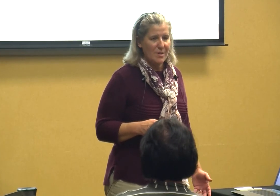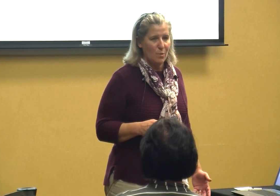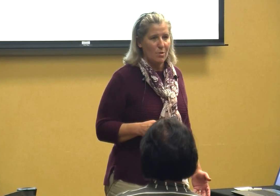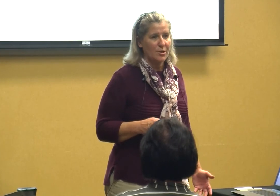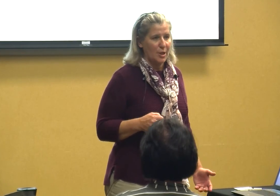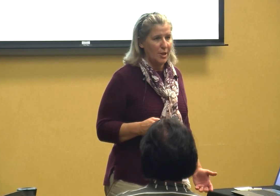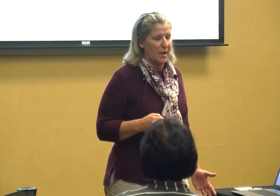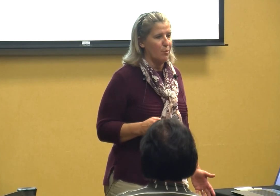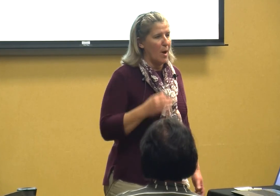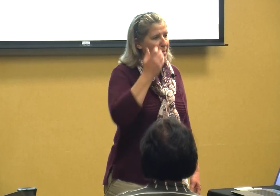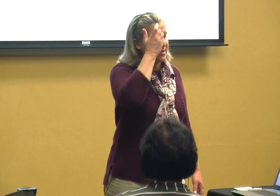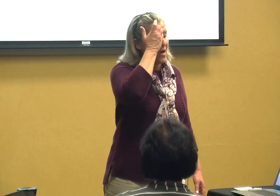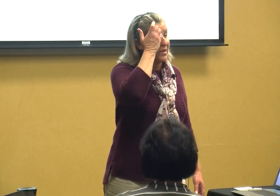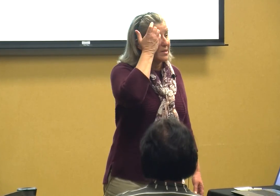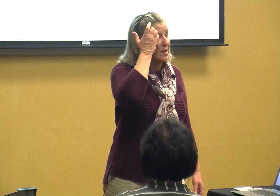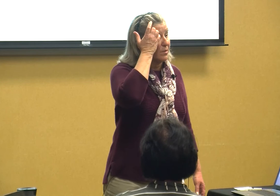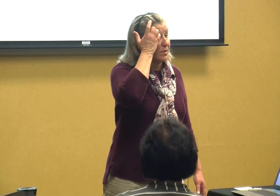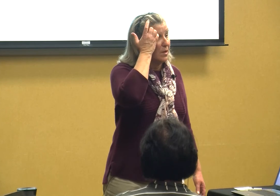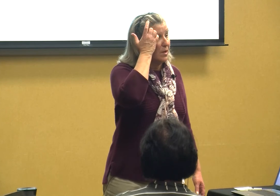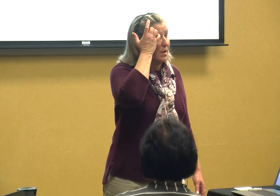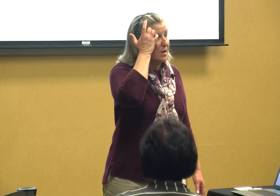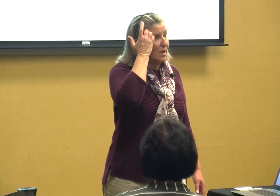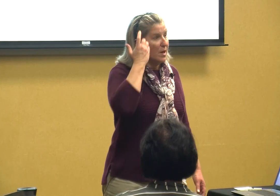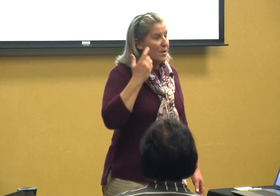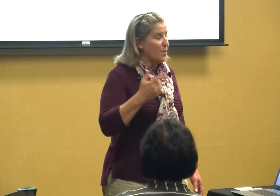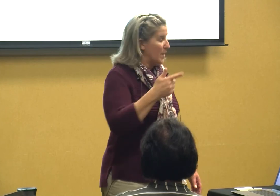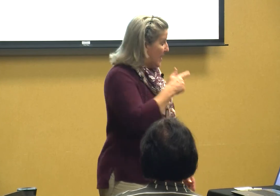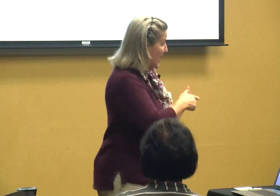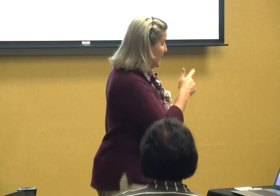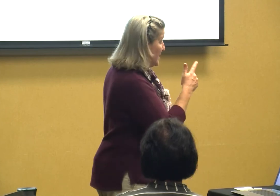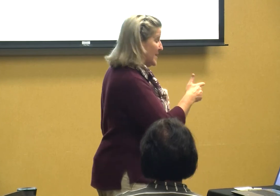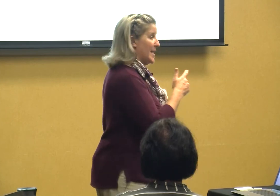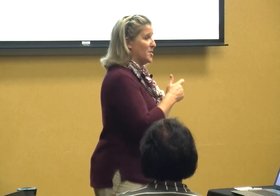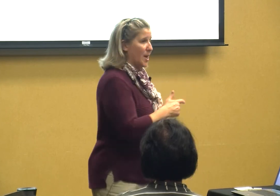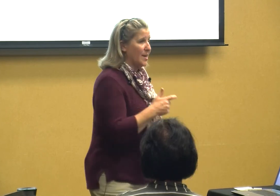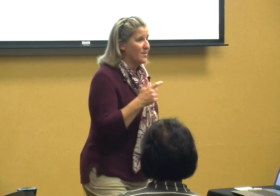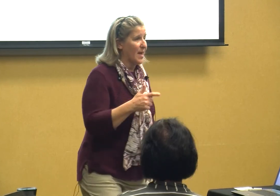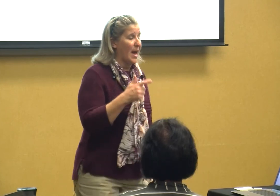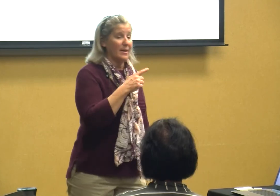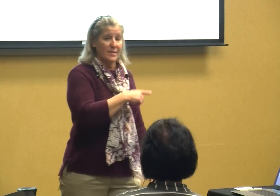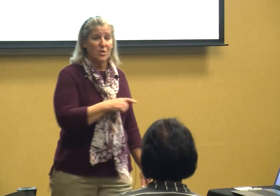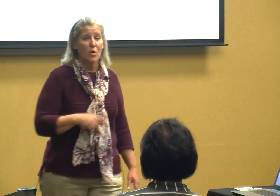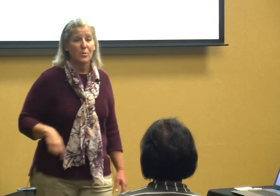this world you need problem-solving skills so we need to teach kids that and it starts with